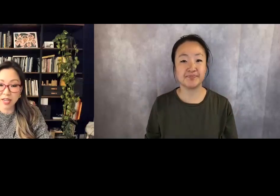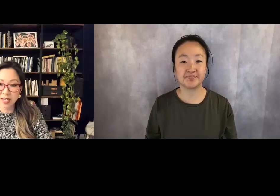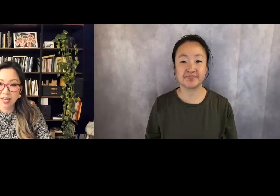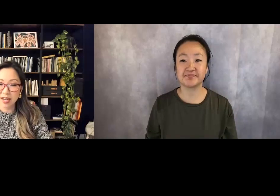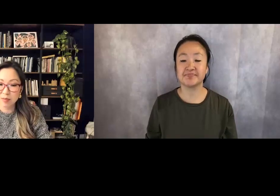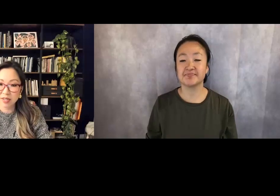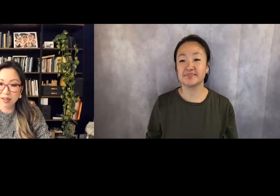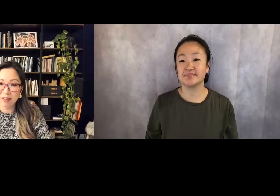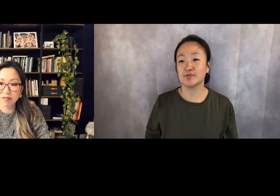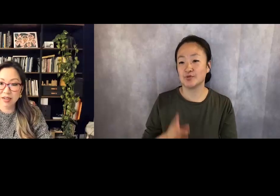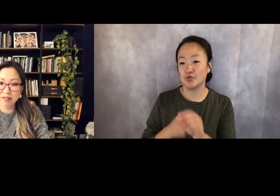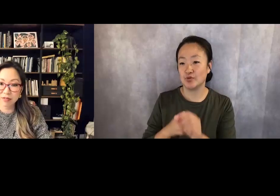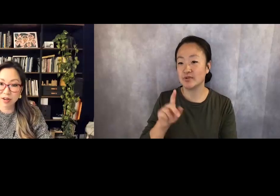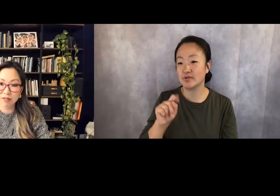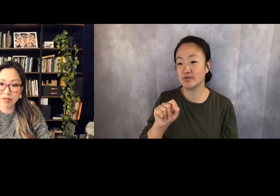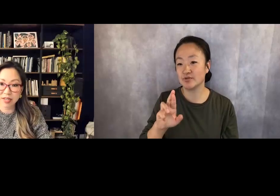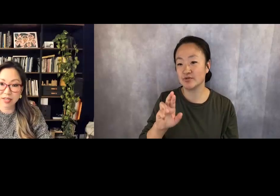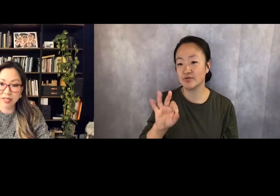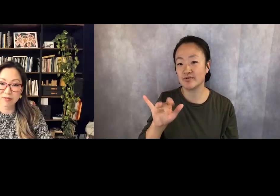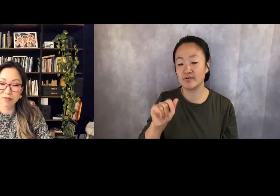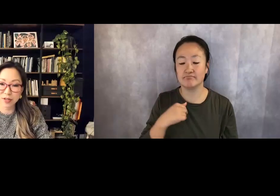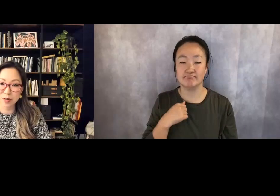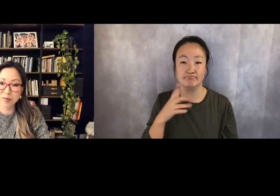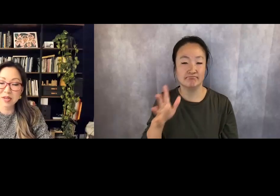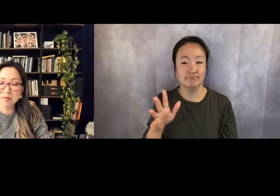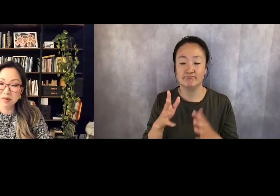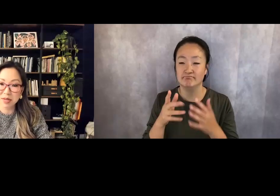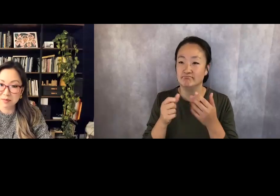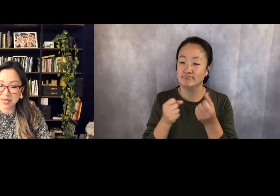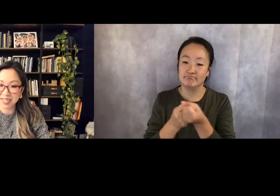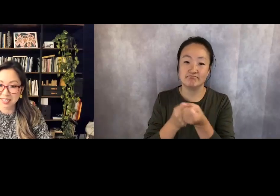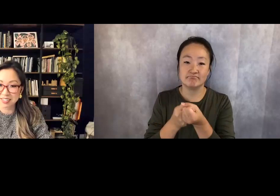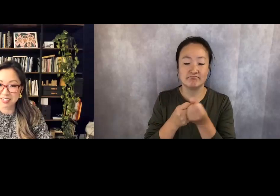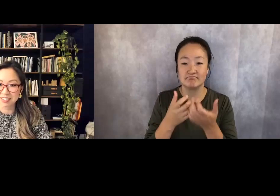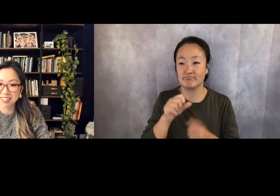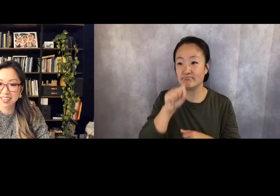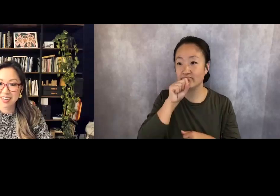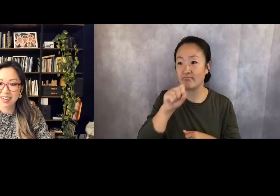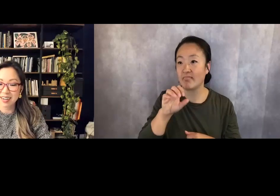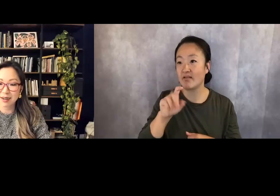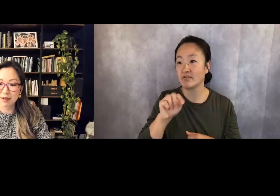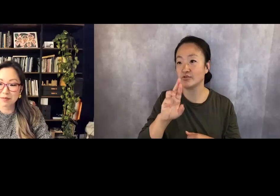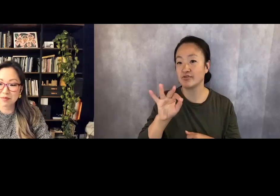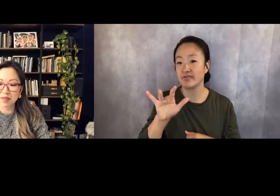I've been a fan of Tarfia for many, many, many, many years.